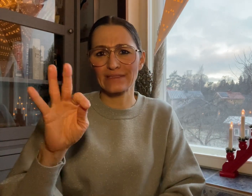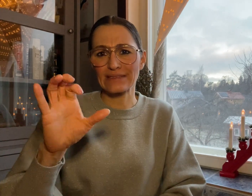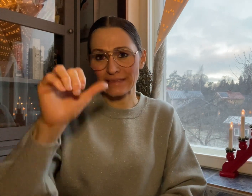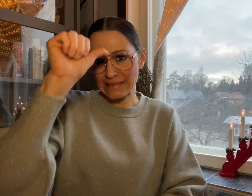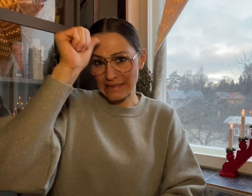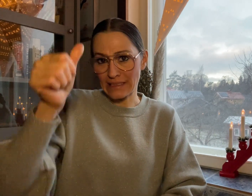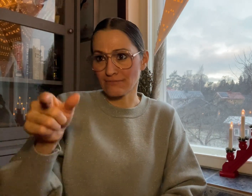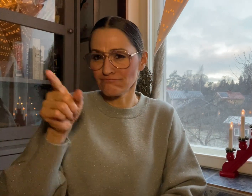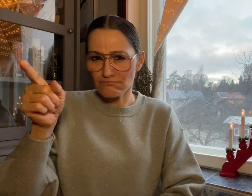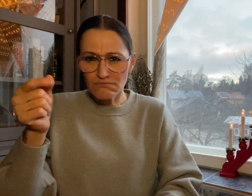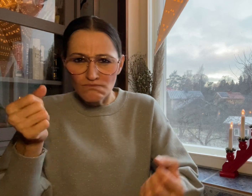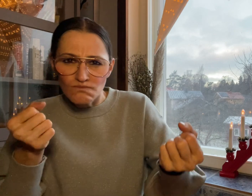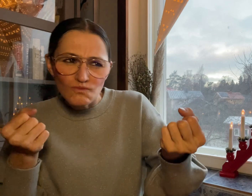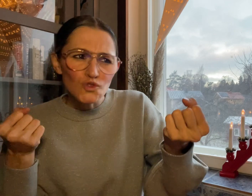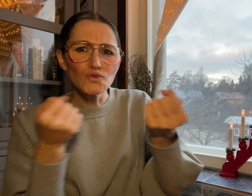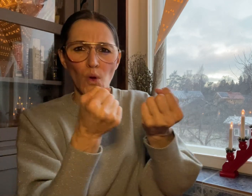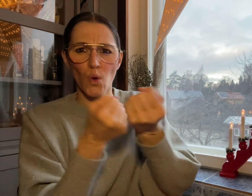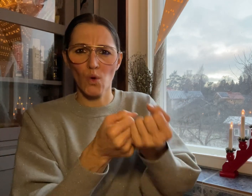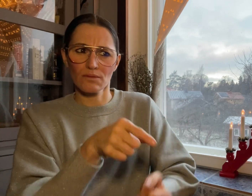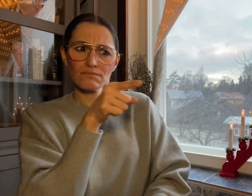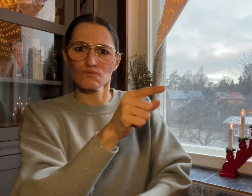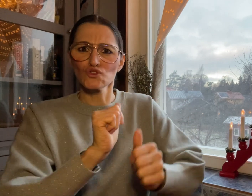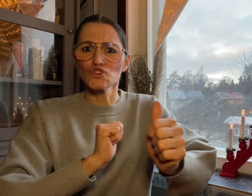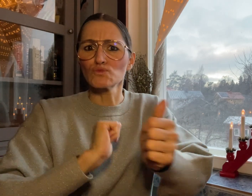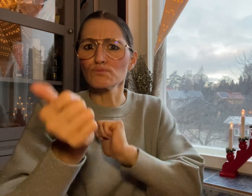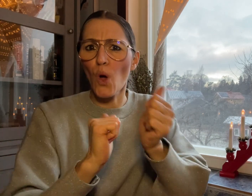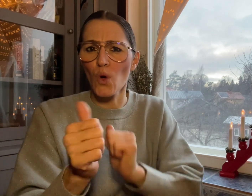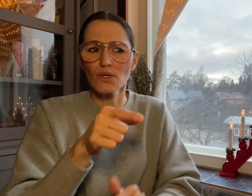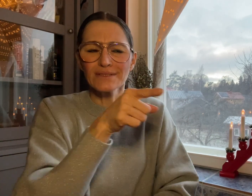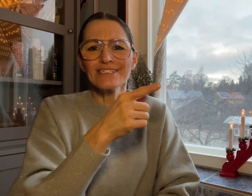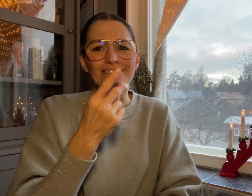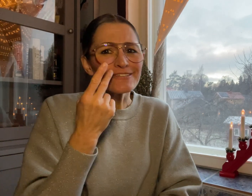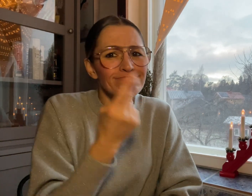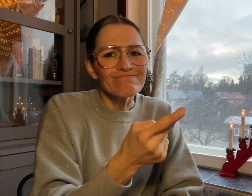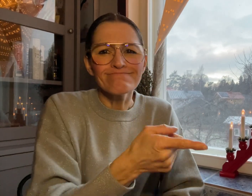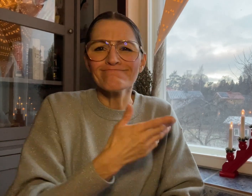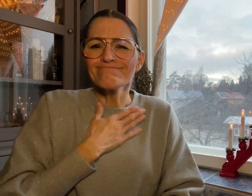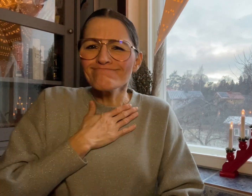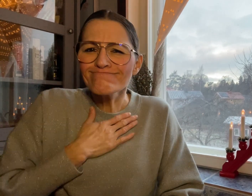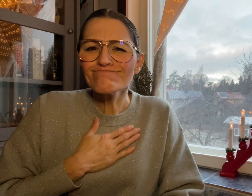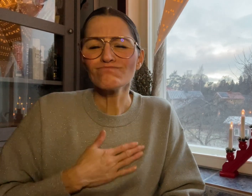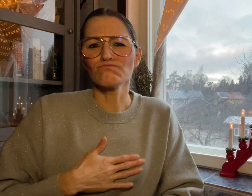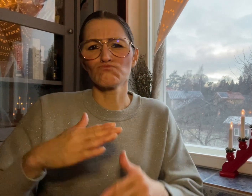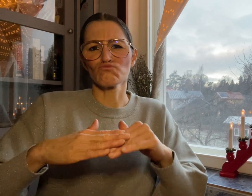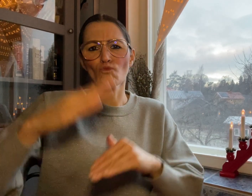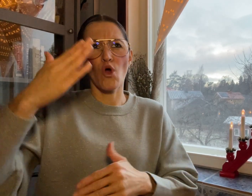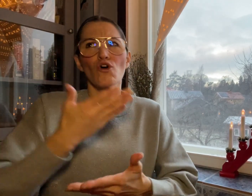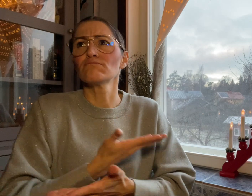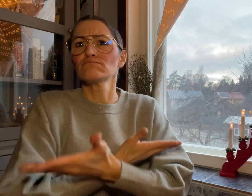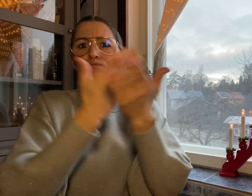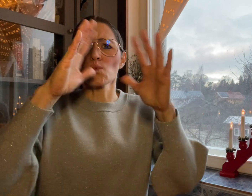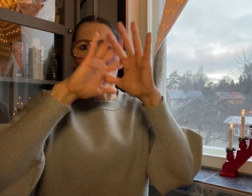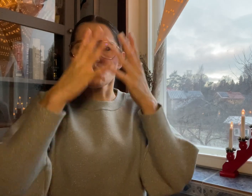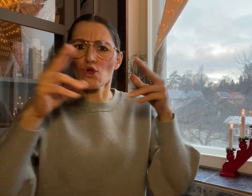and thanked KFC India for supporting a sport that needs